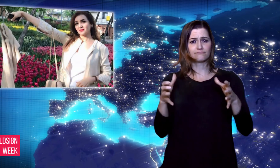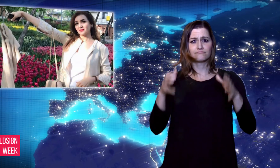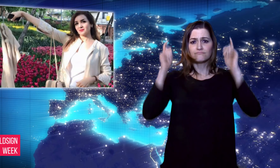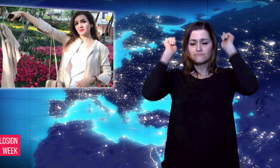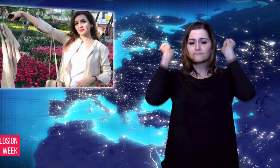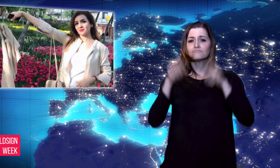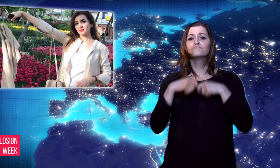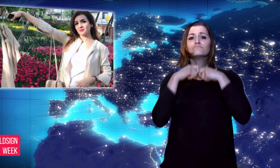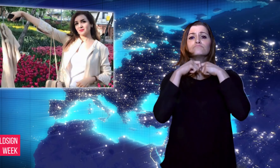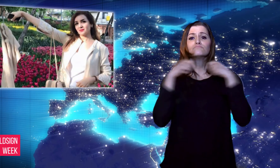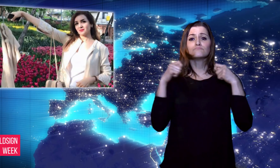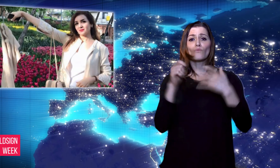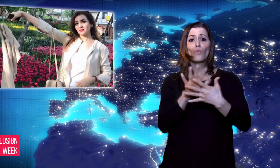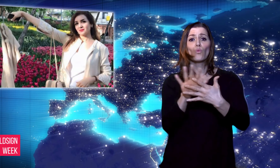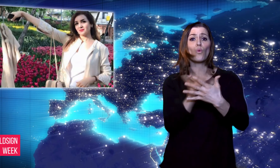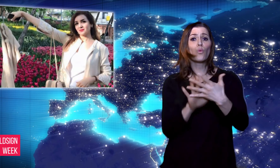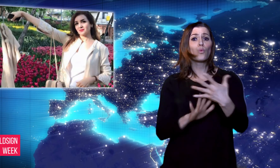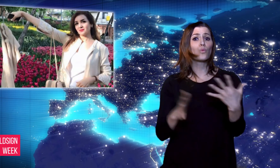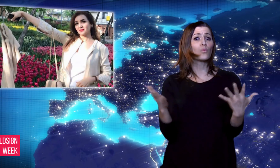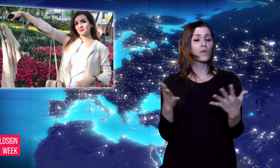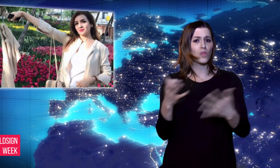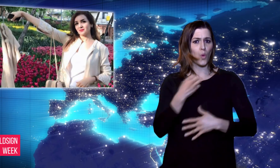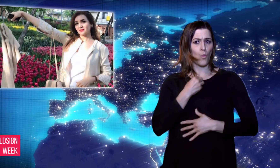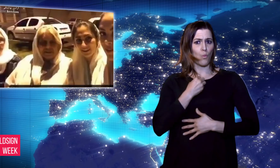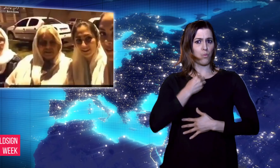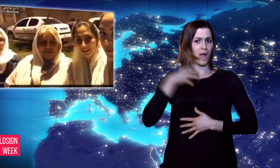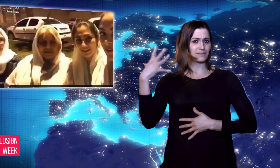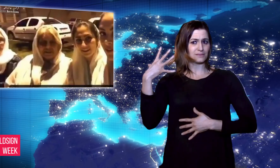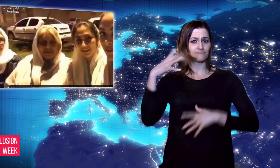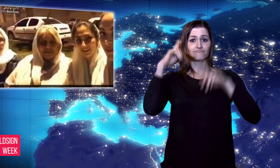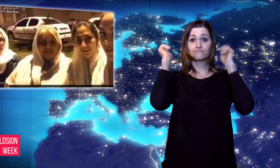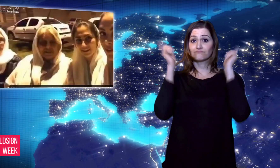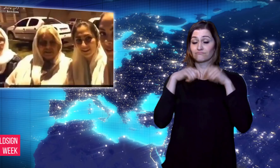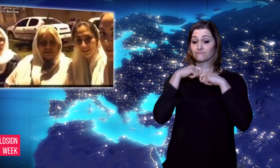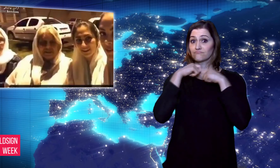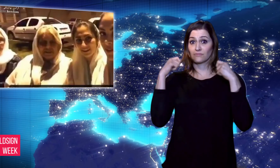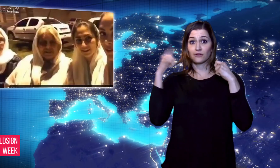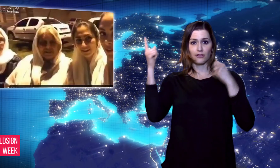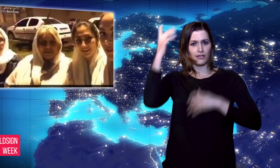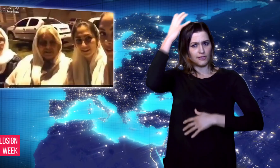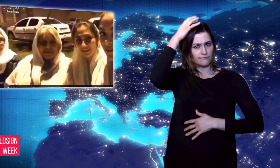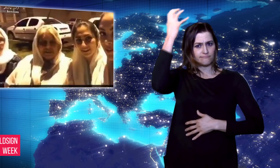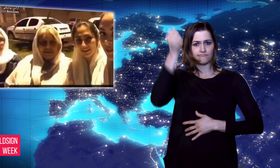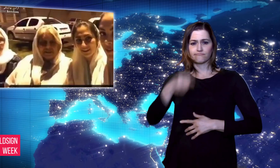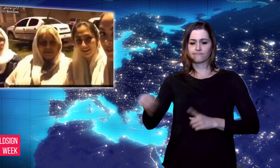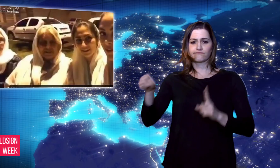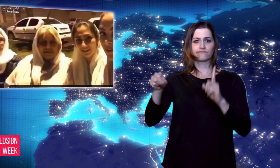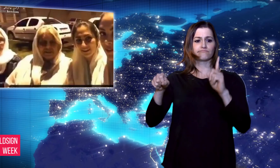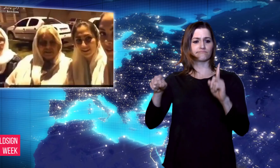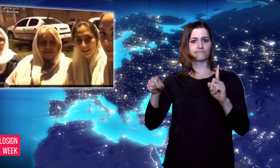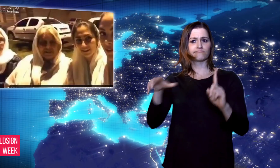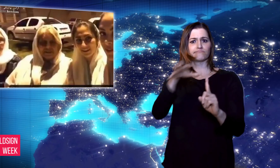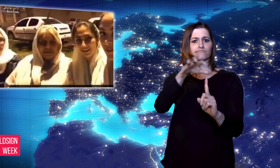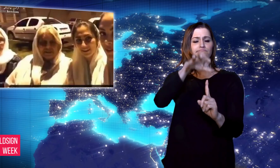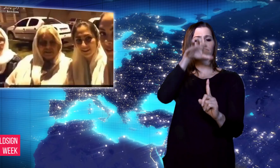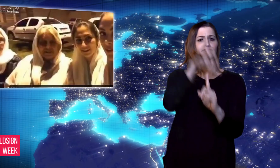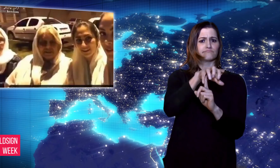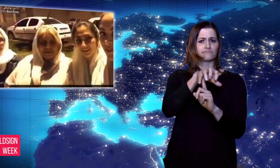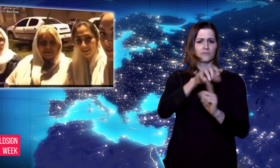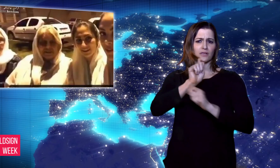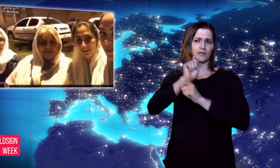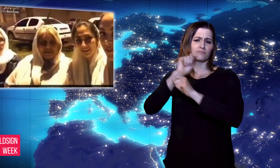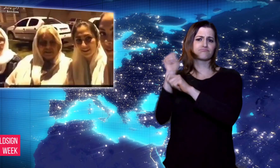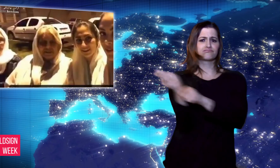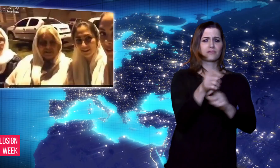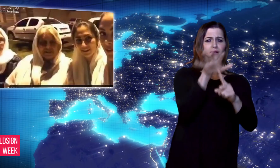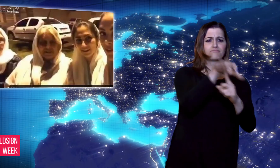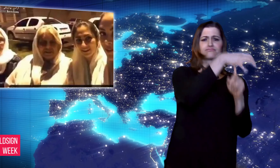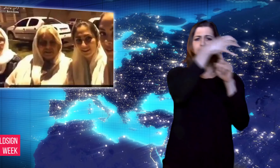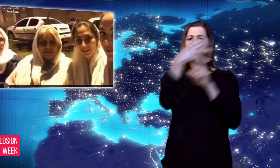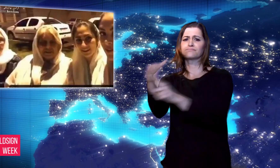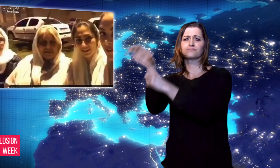scarves and waved them on sticks to